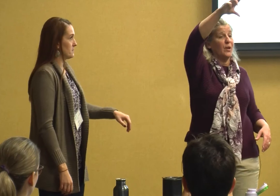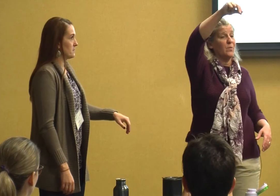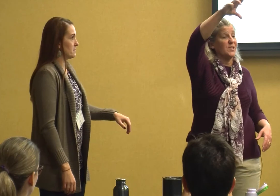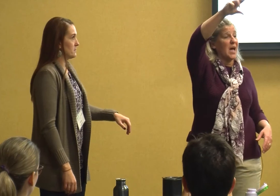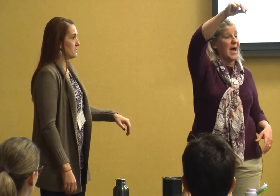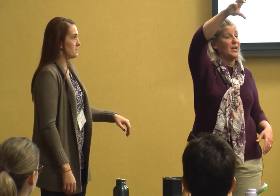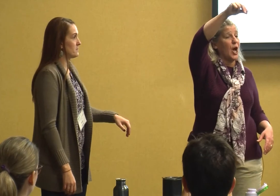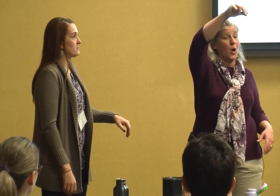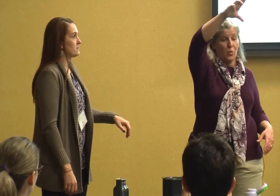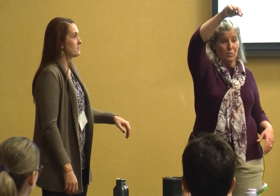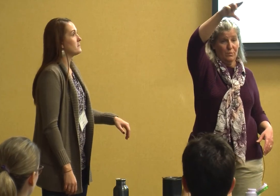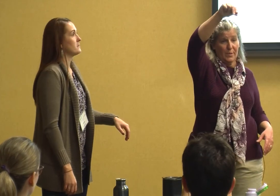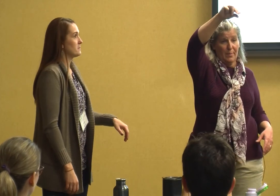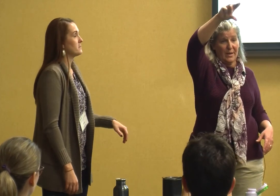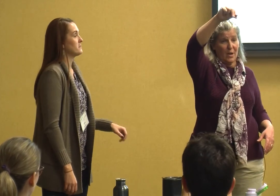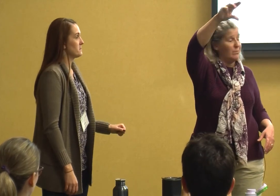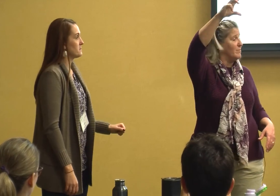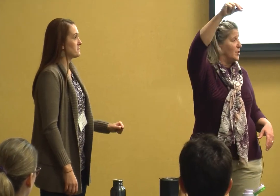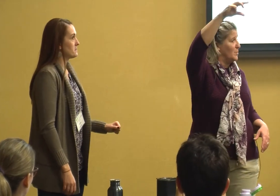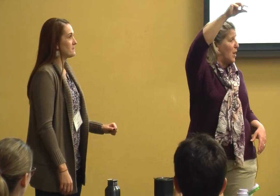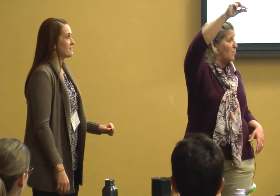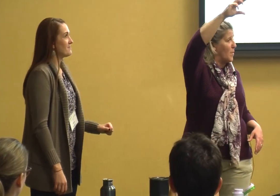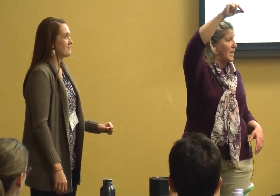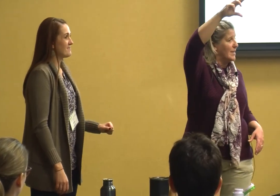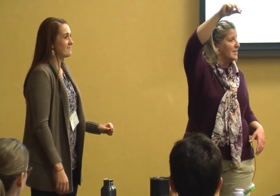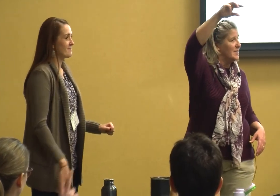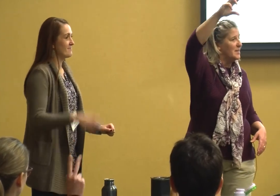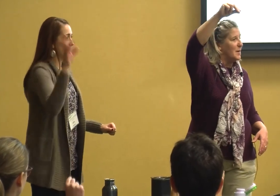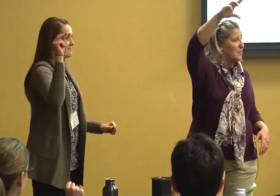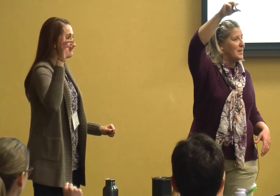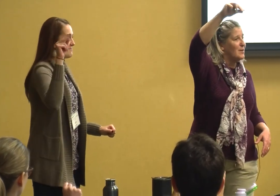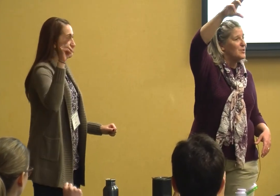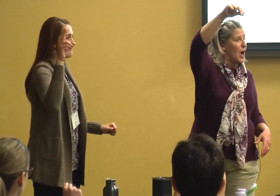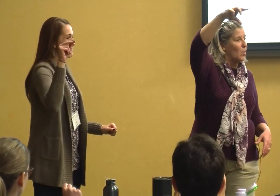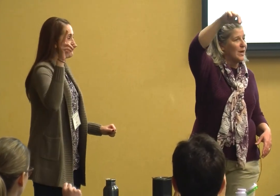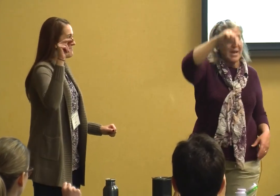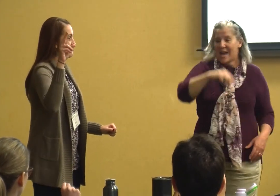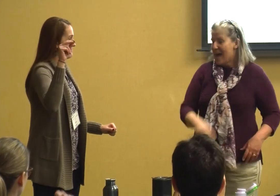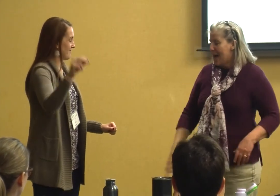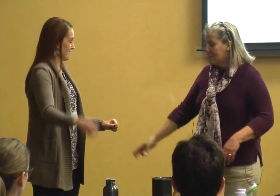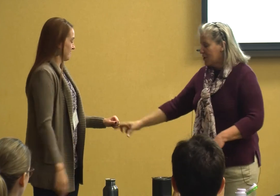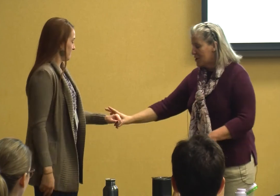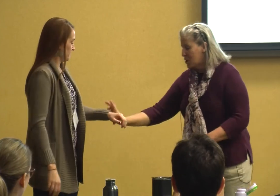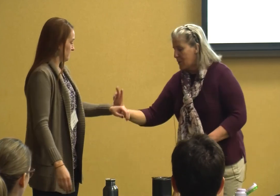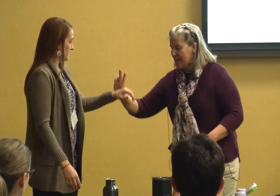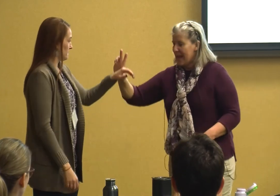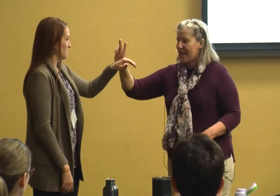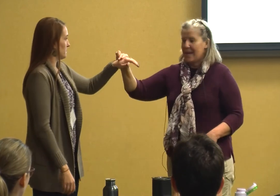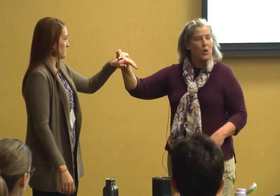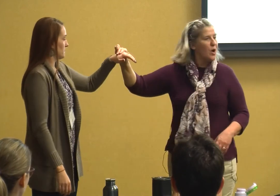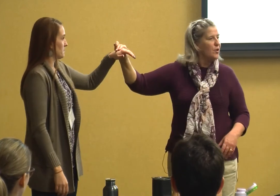know the sign know everybody know do no for me everybody knows no I'm gonna do it here on their